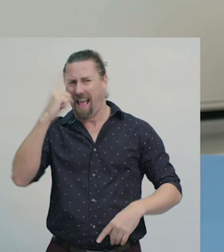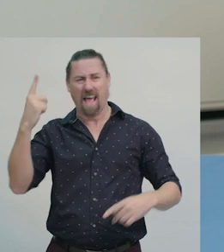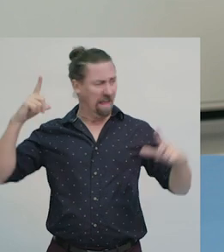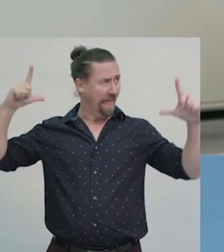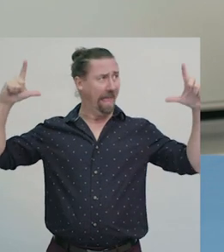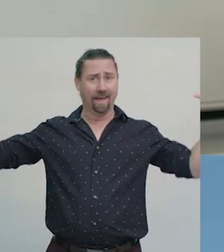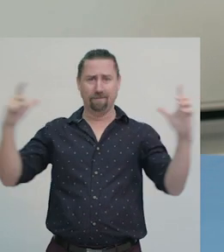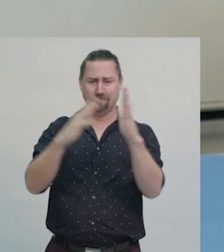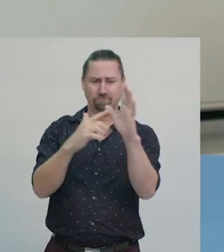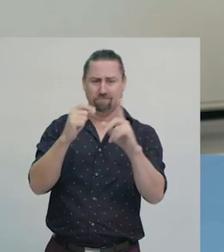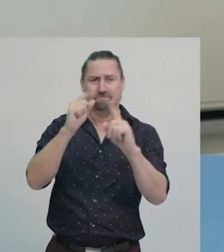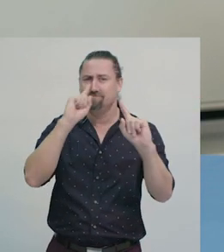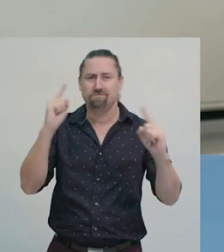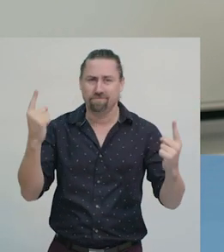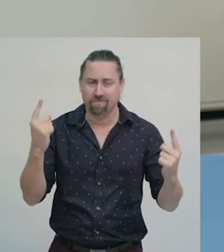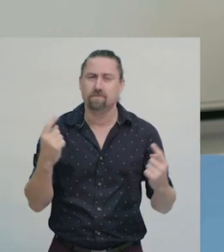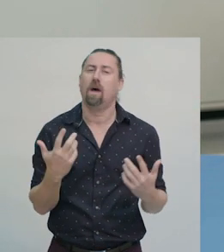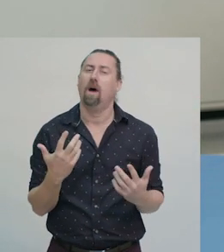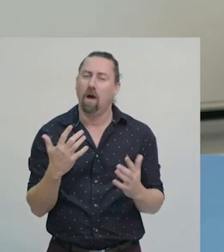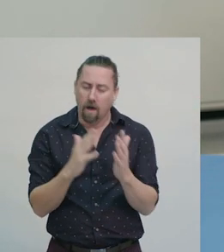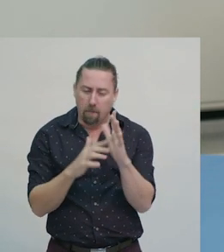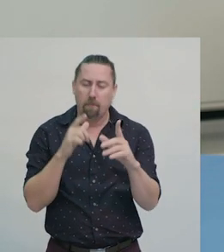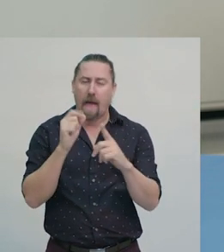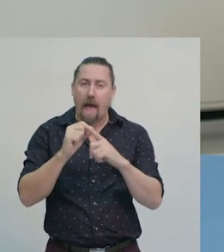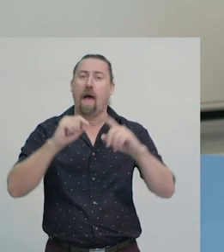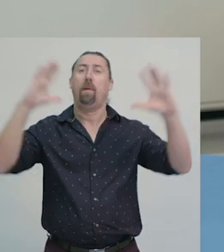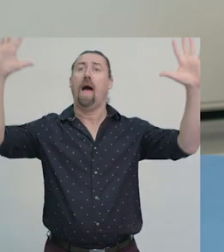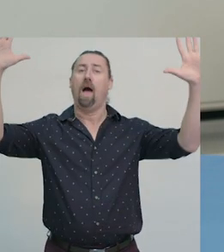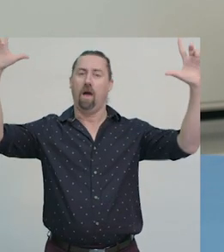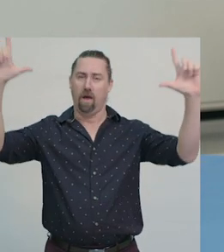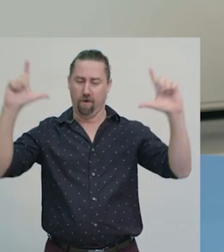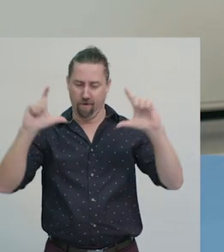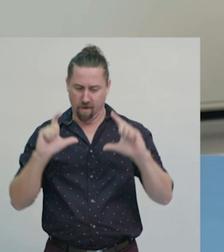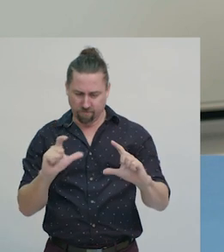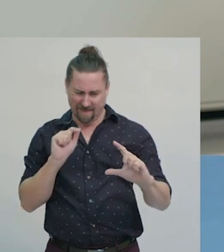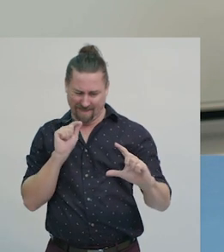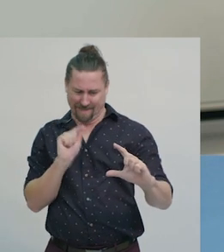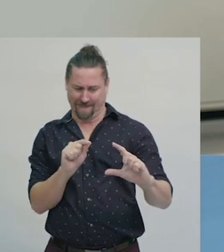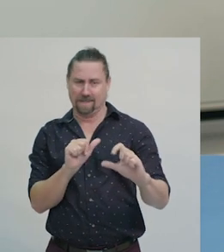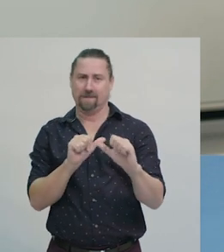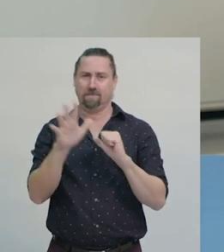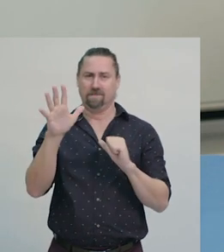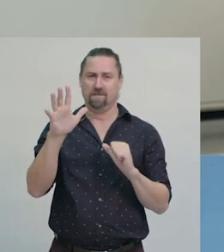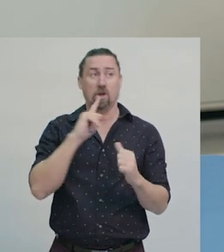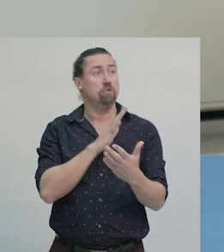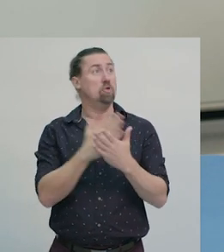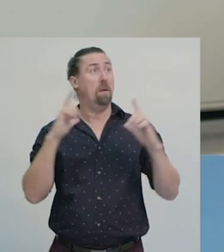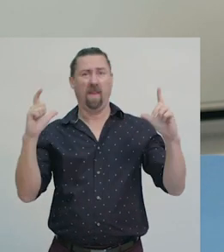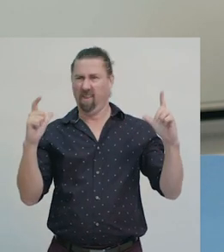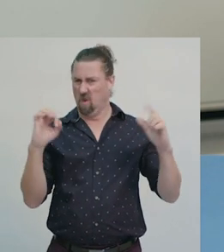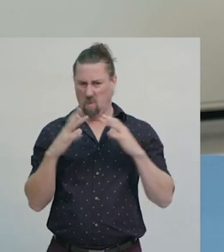It’s easy to see that real-life maps wouldn’t be very helpful, and that one of the best things about maps is,